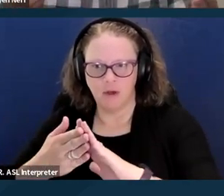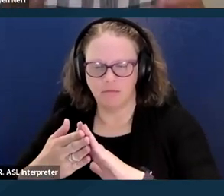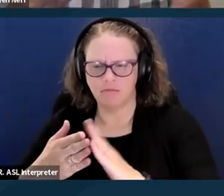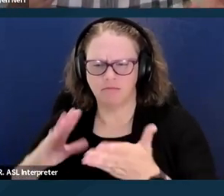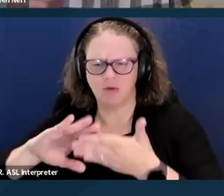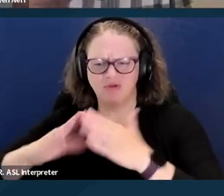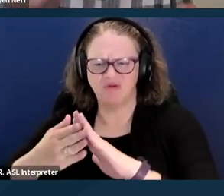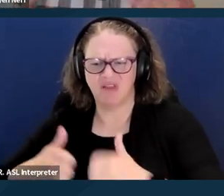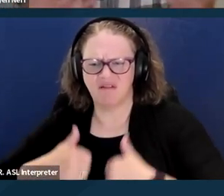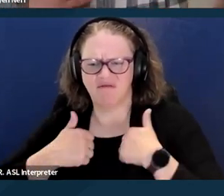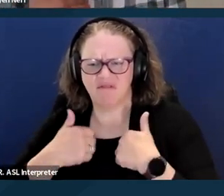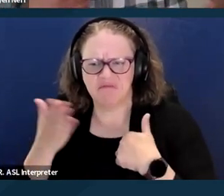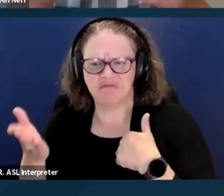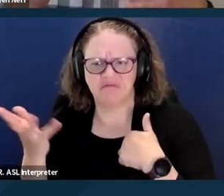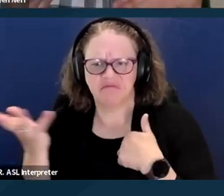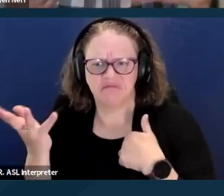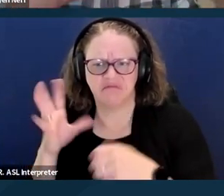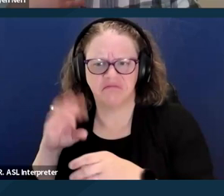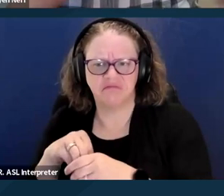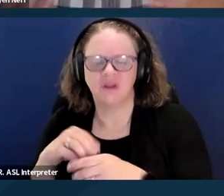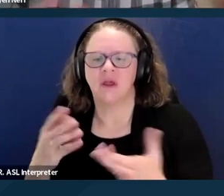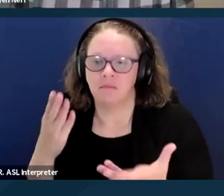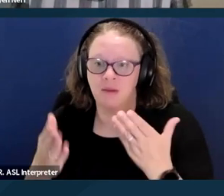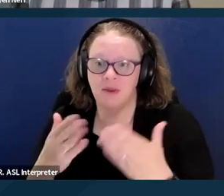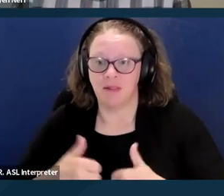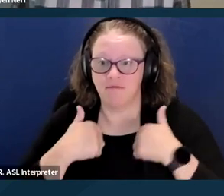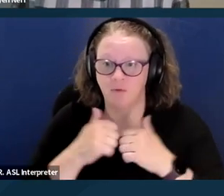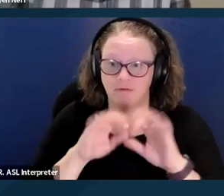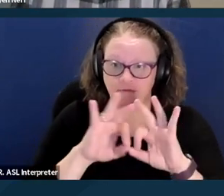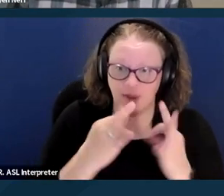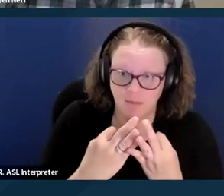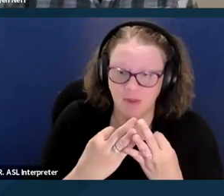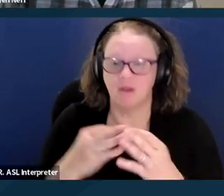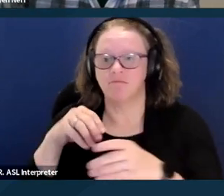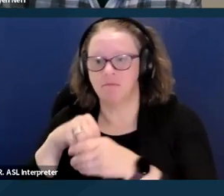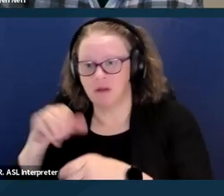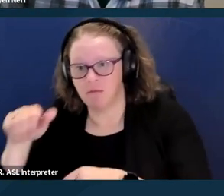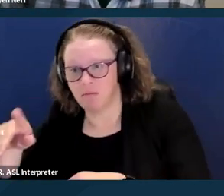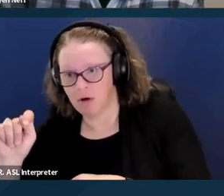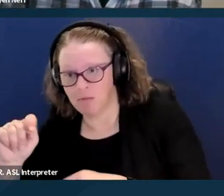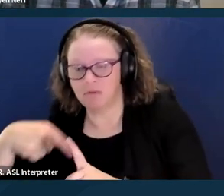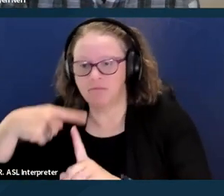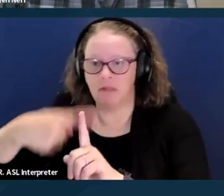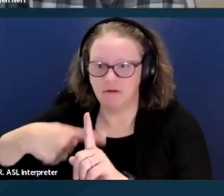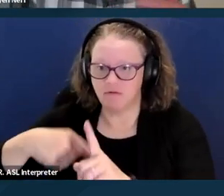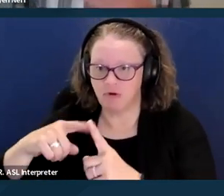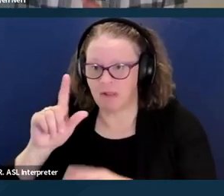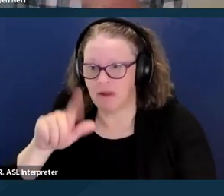residing in a more traditional apartment, leasing from a landlord situation. In order to be eligible for this,